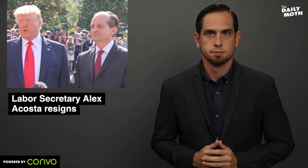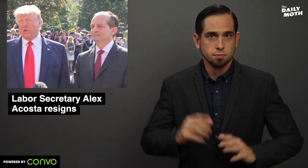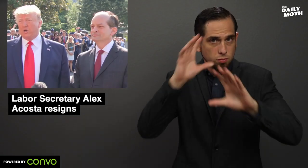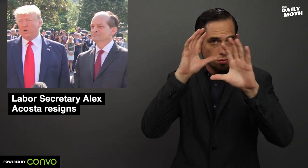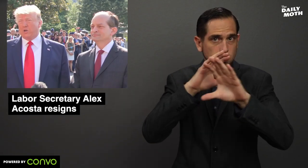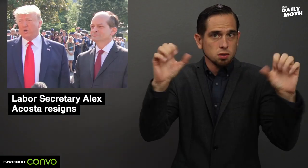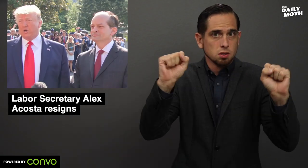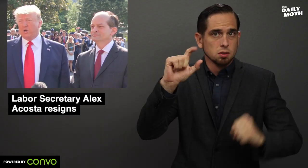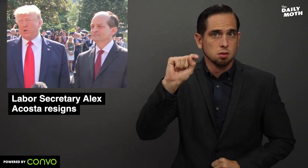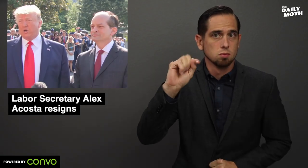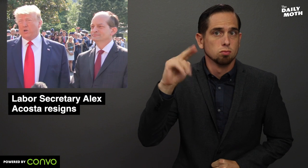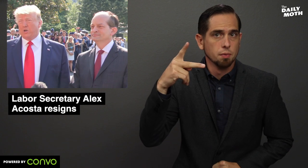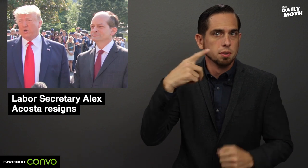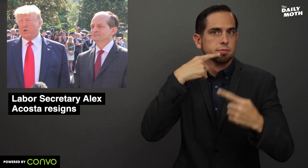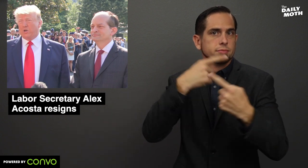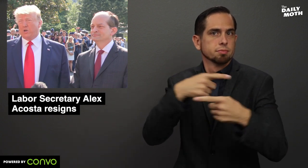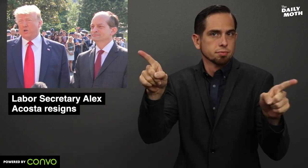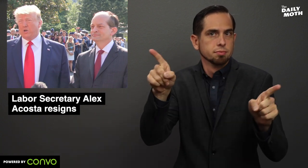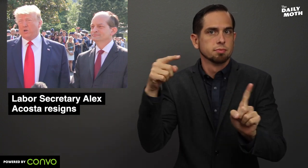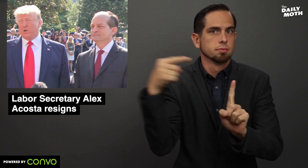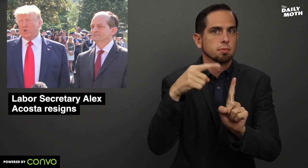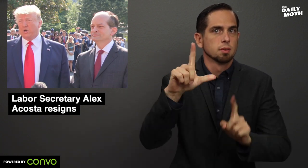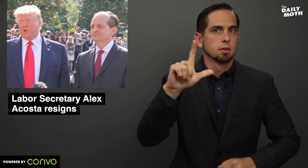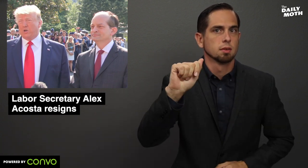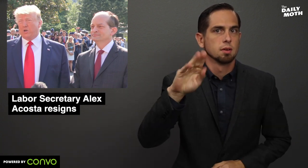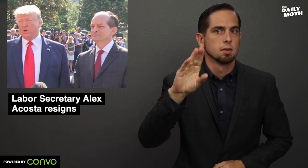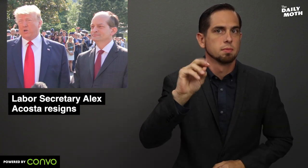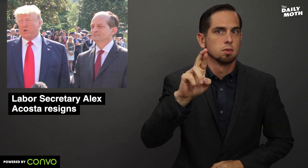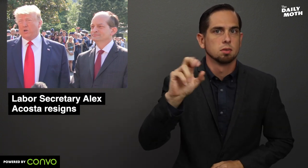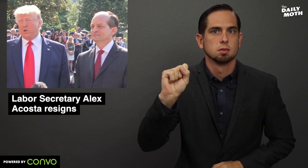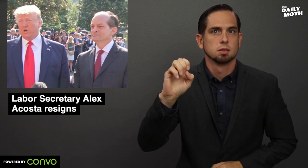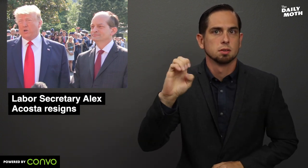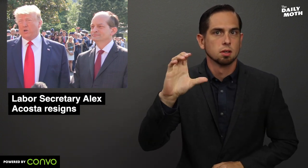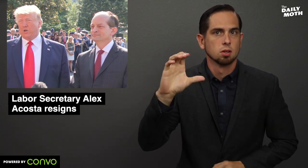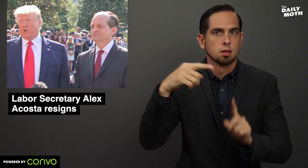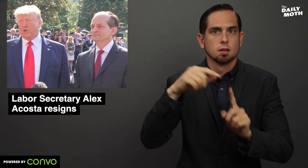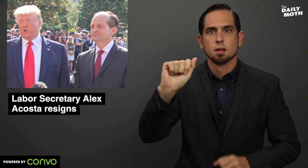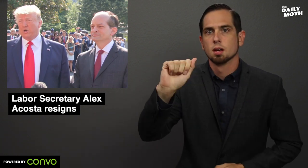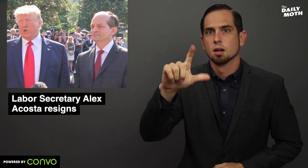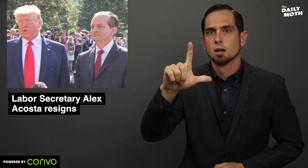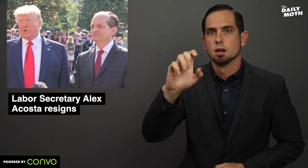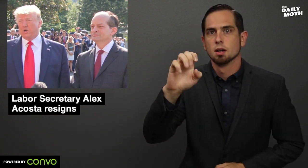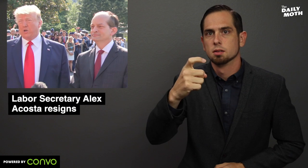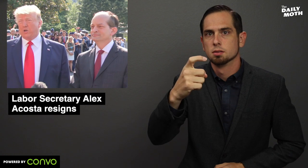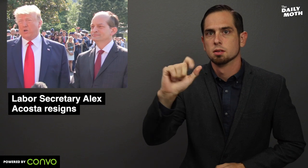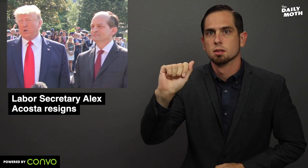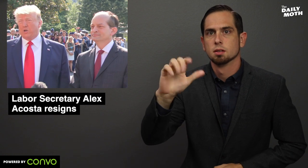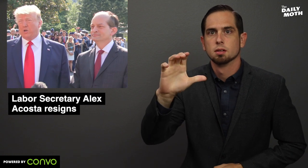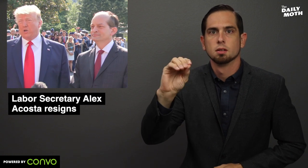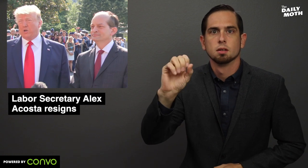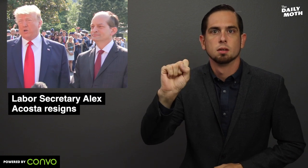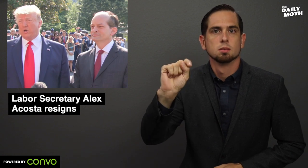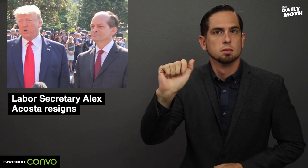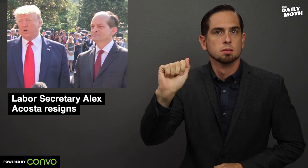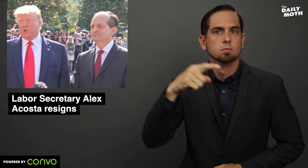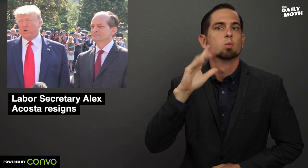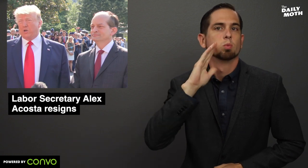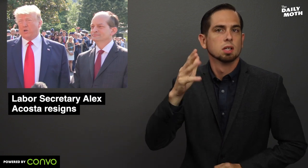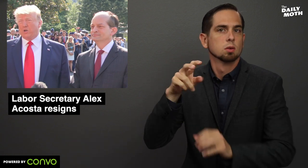President Trump announced that Labor Secretary Alex Acosta will